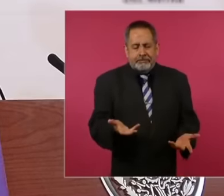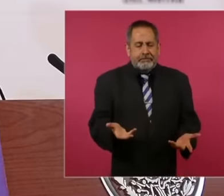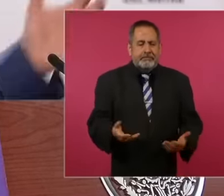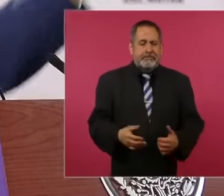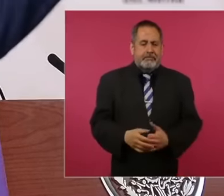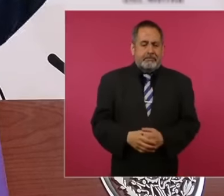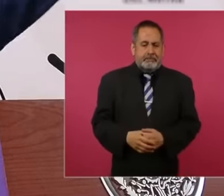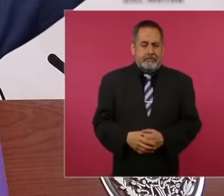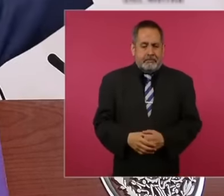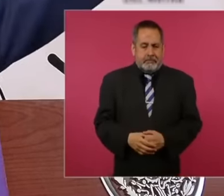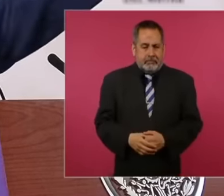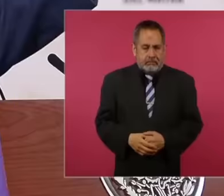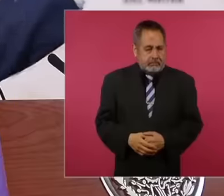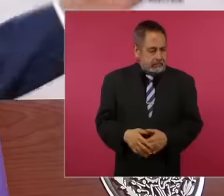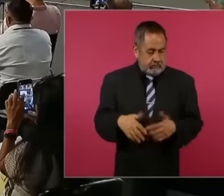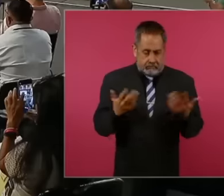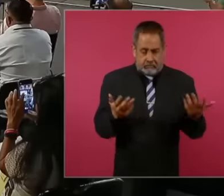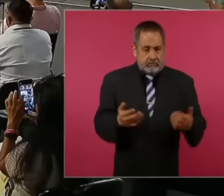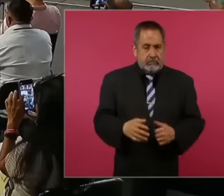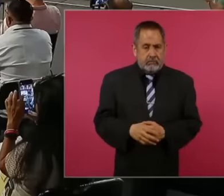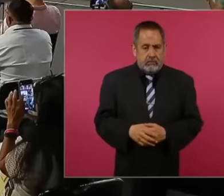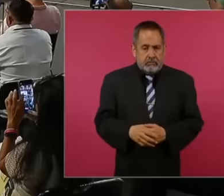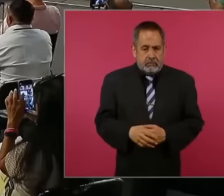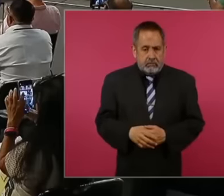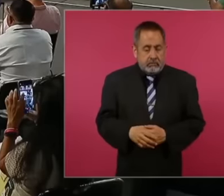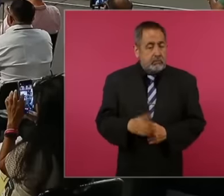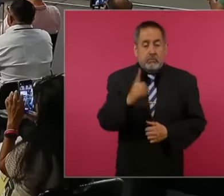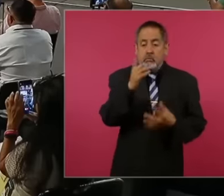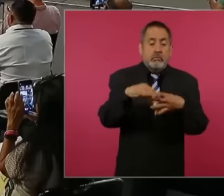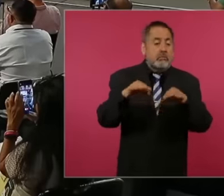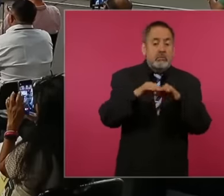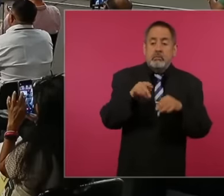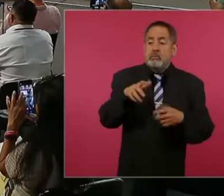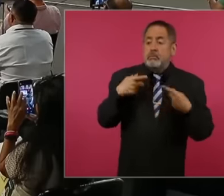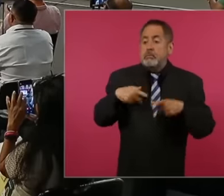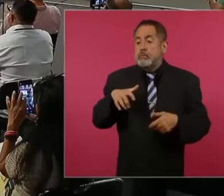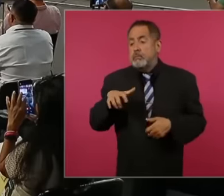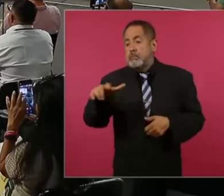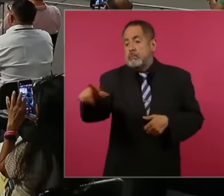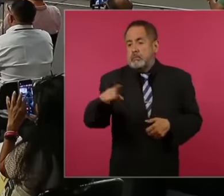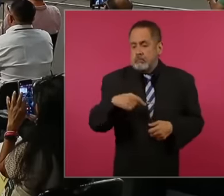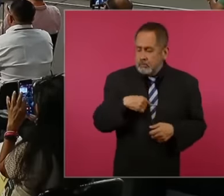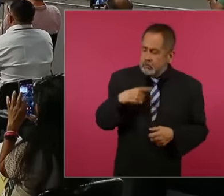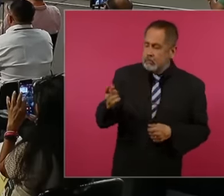whose ideal would be to have love for the people is love for